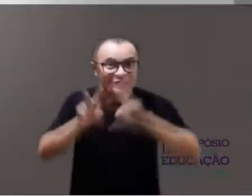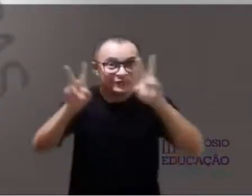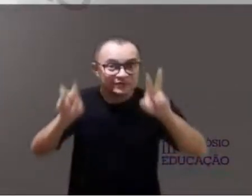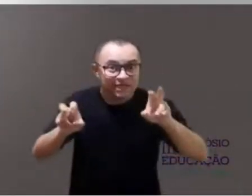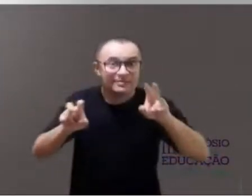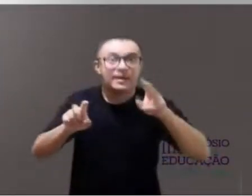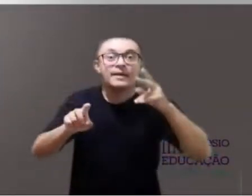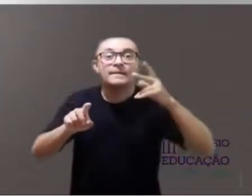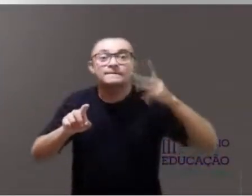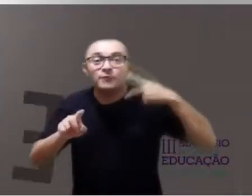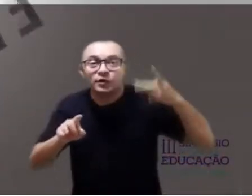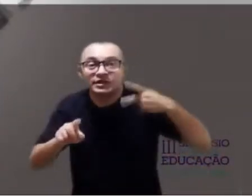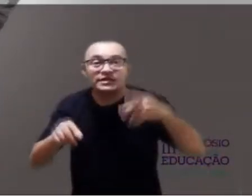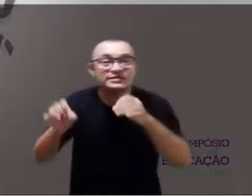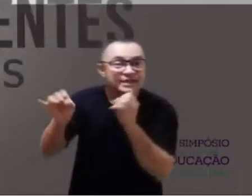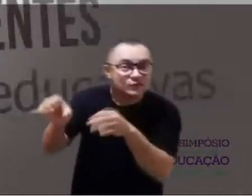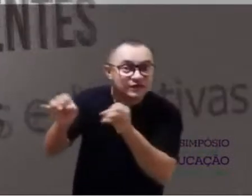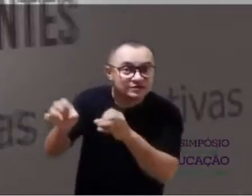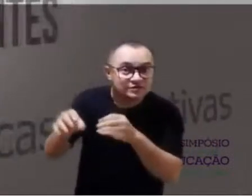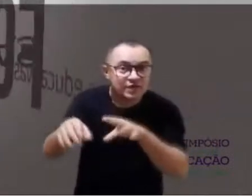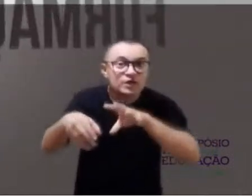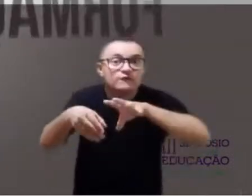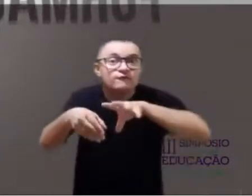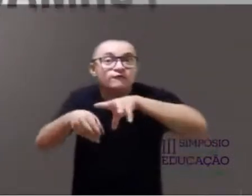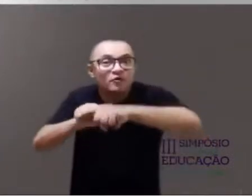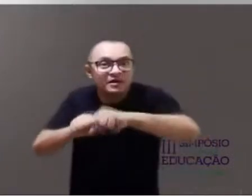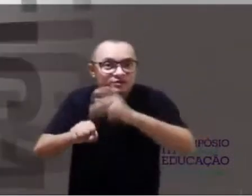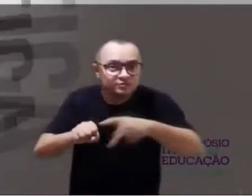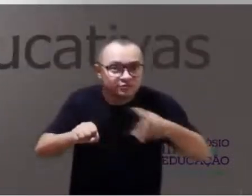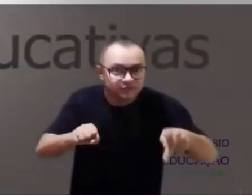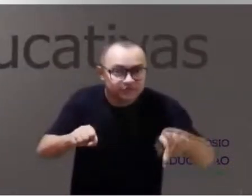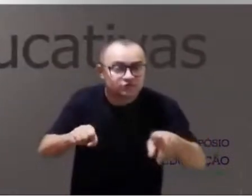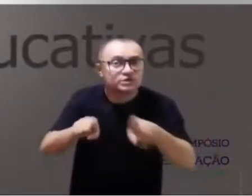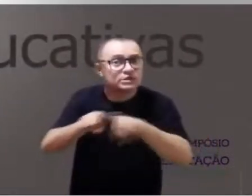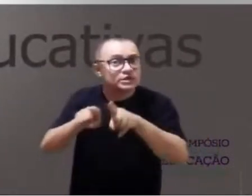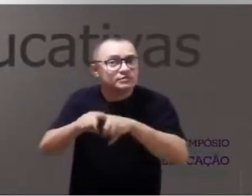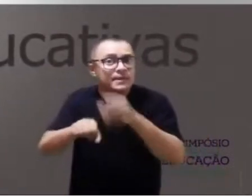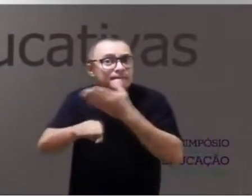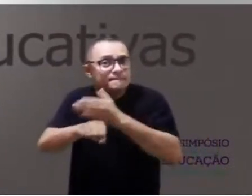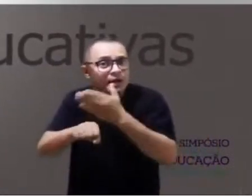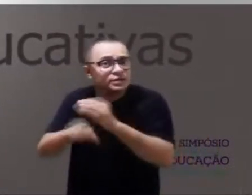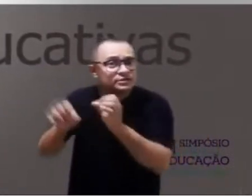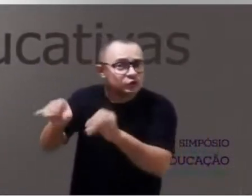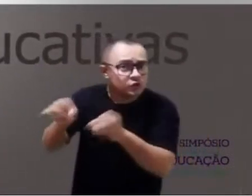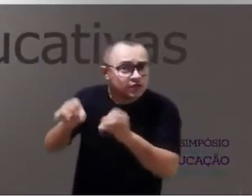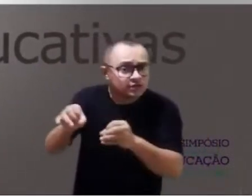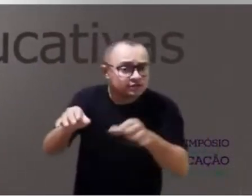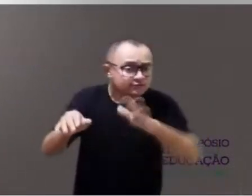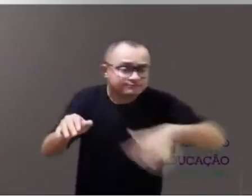about themes such as: educational policies, teacher training, and educational practices